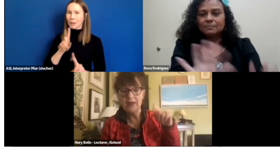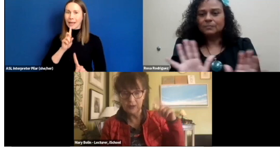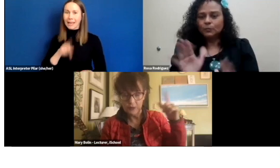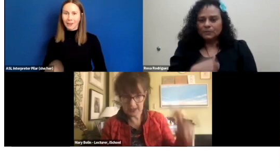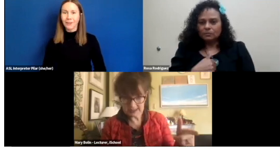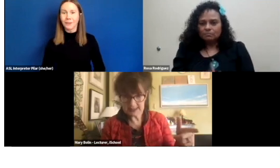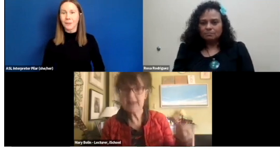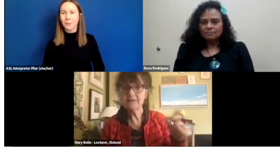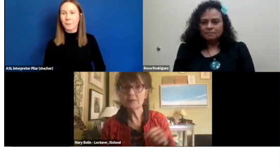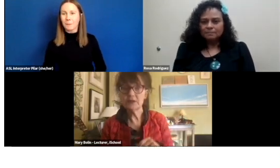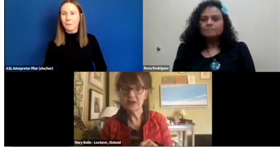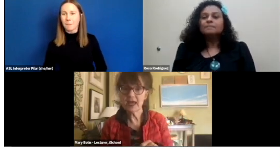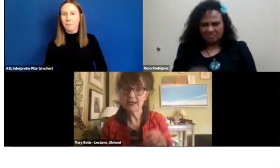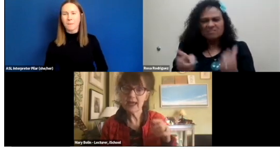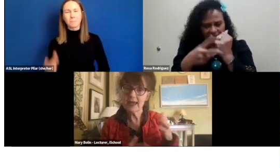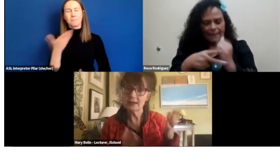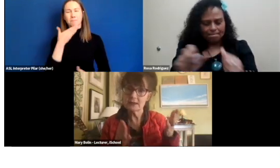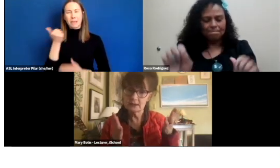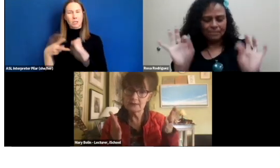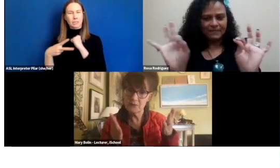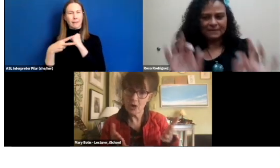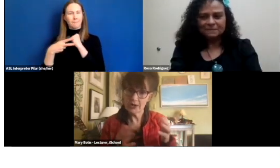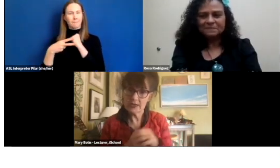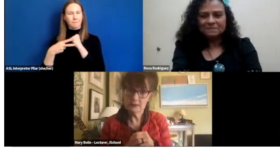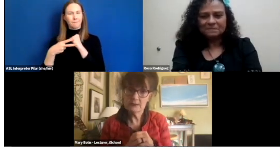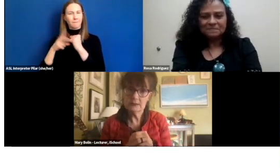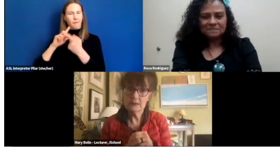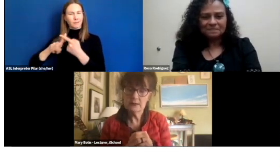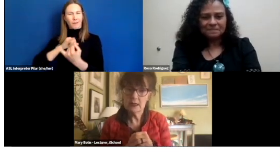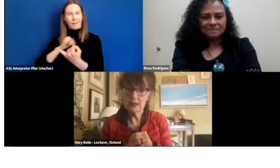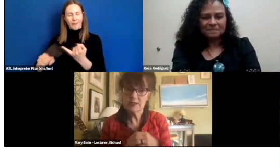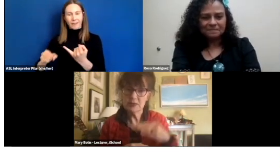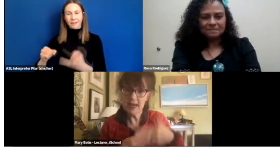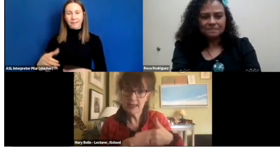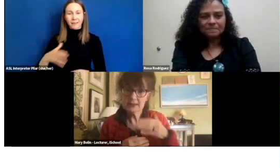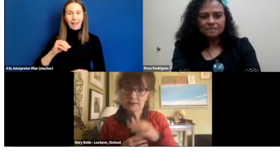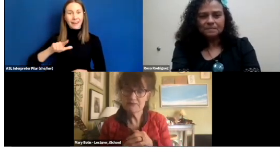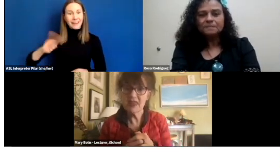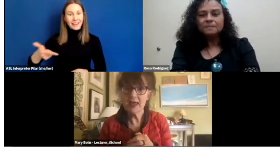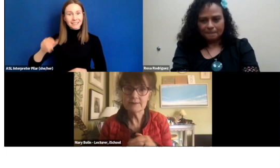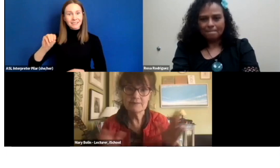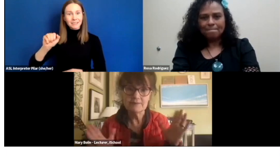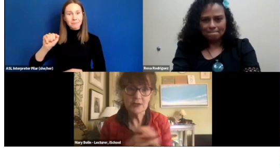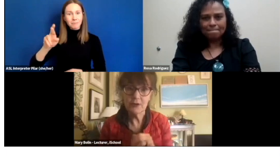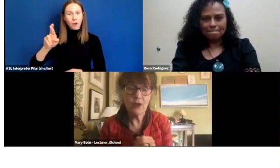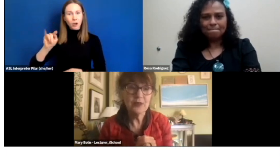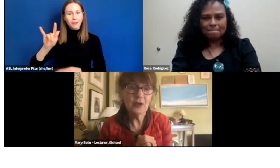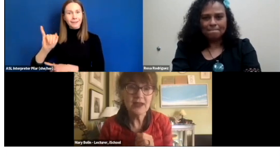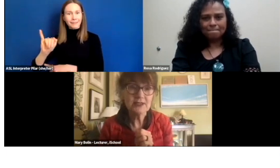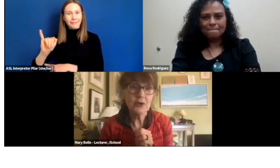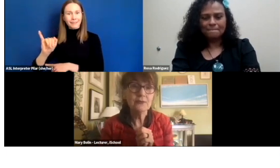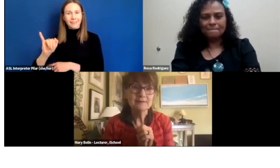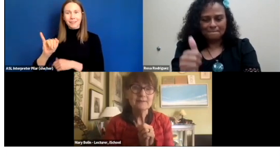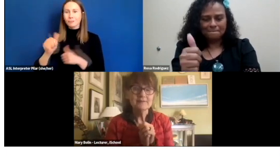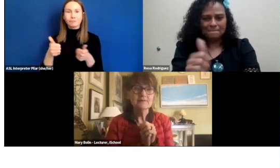I think we can save them until the end and if Marti speaks next, then, you know, that will be great.